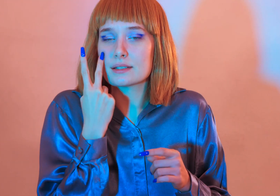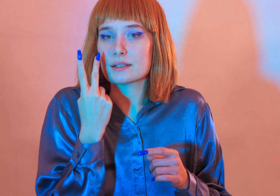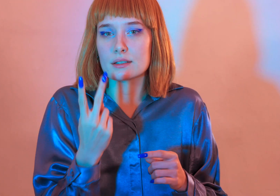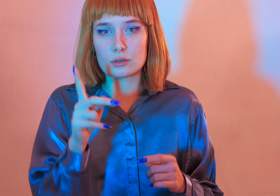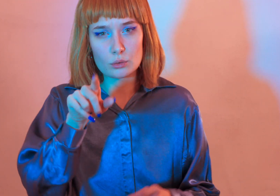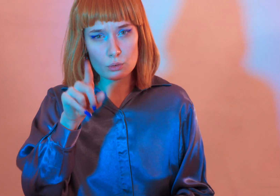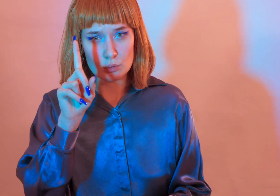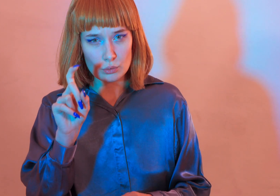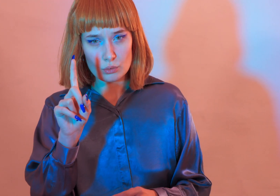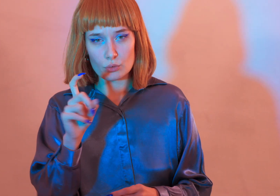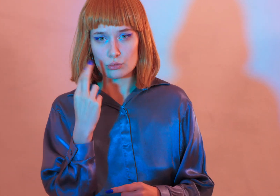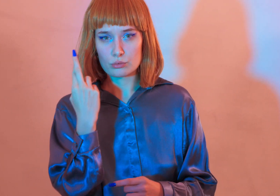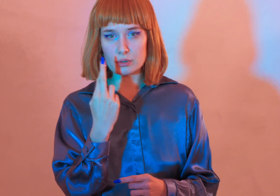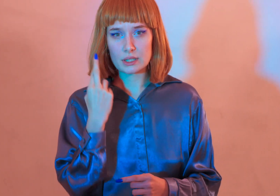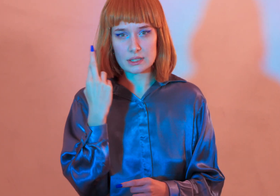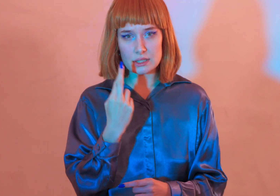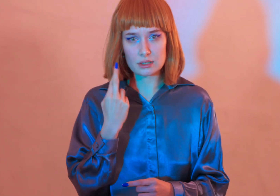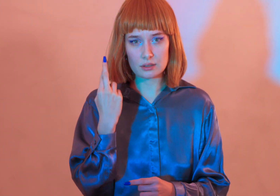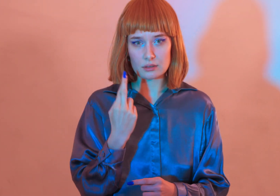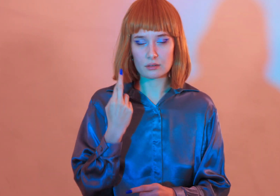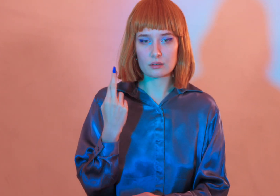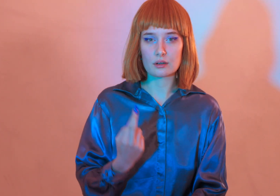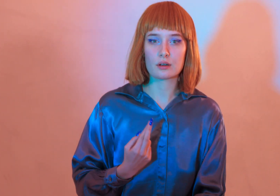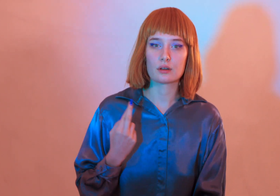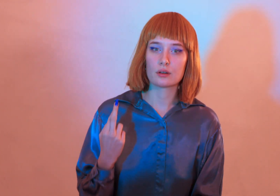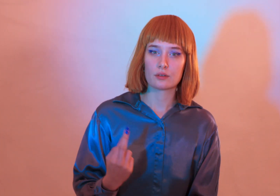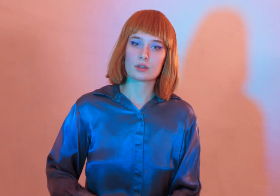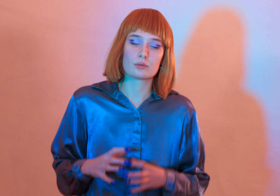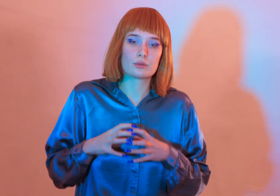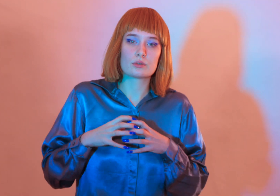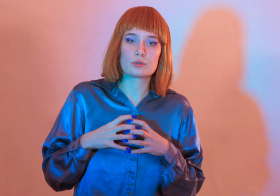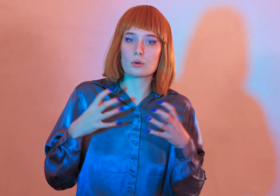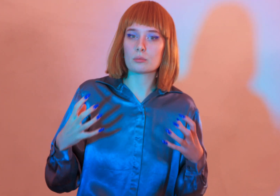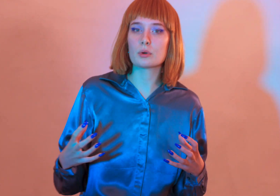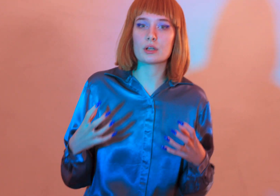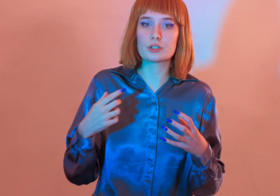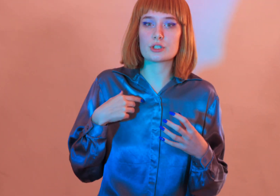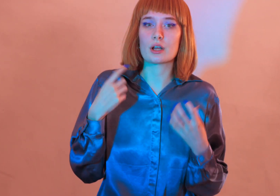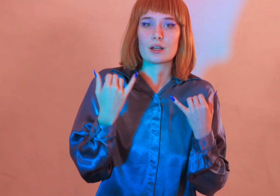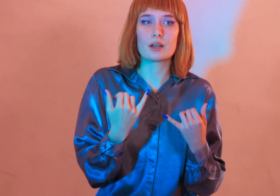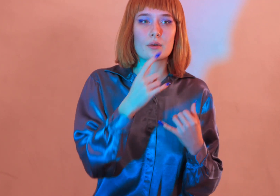oh i can’t tell if you’re the reason but i know there’s so much i’m not seeing